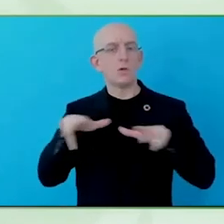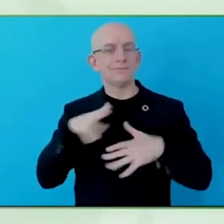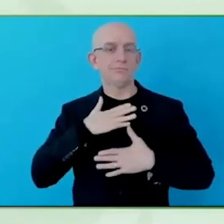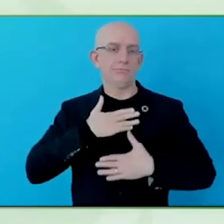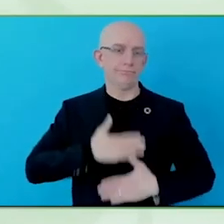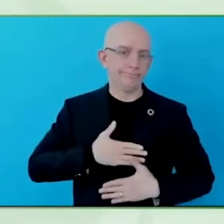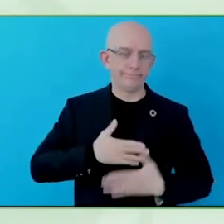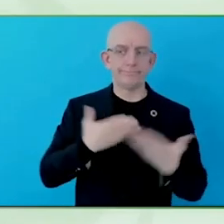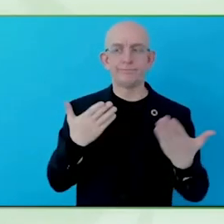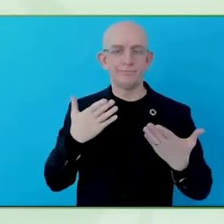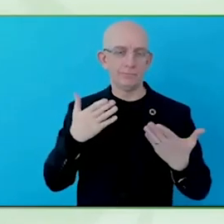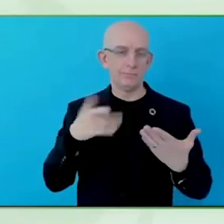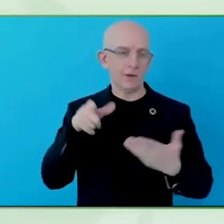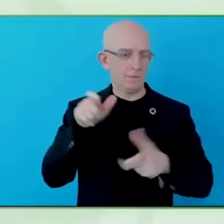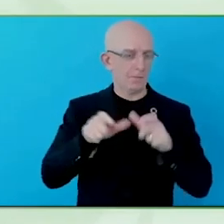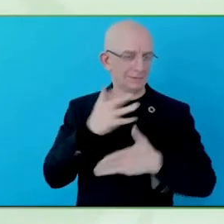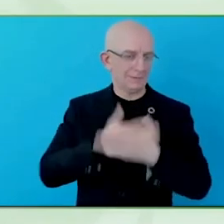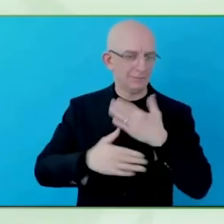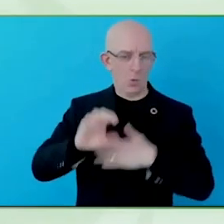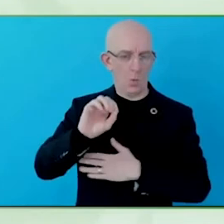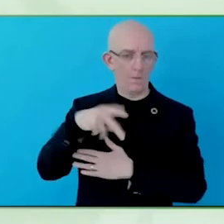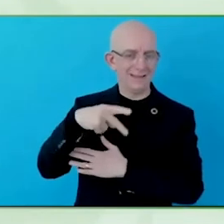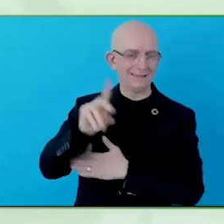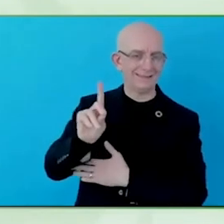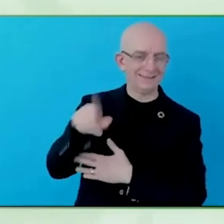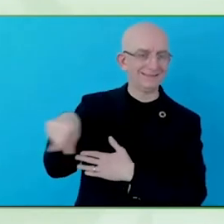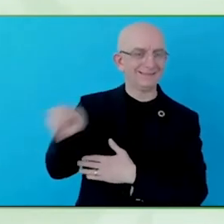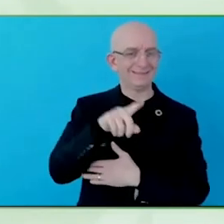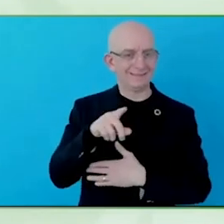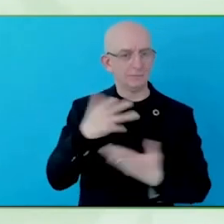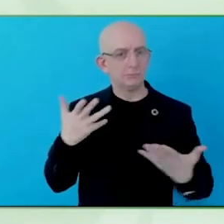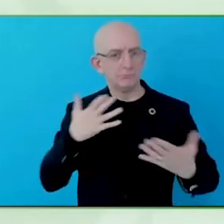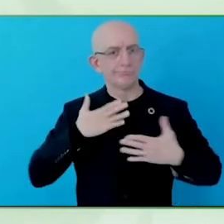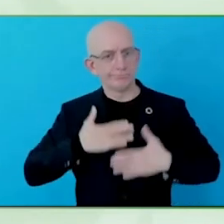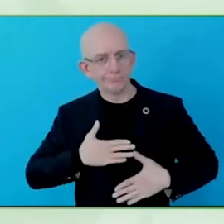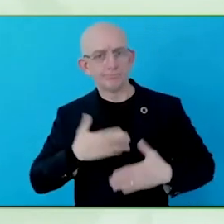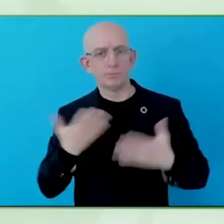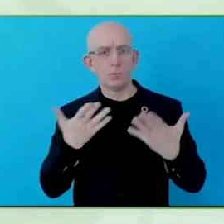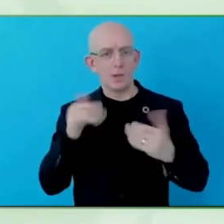with disabilities into employment, to get a consistent view of what is